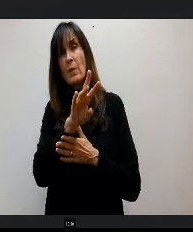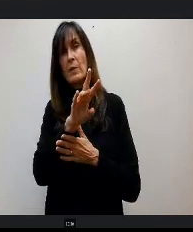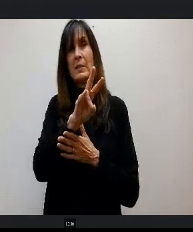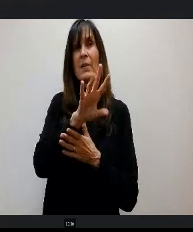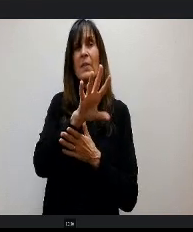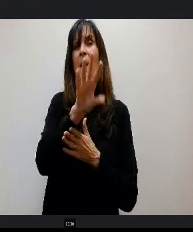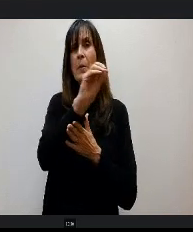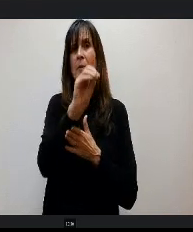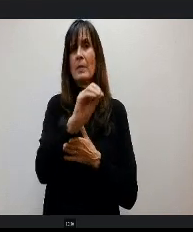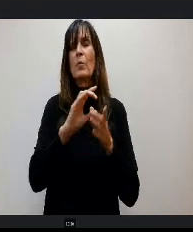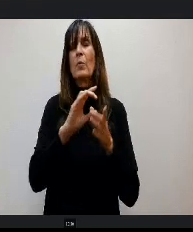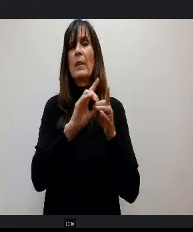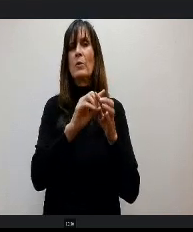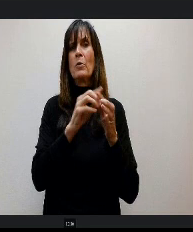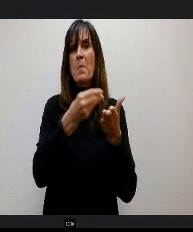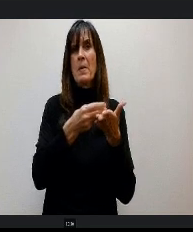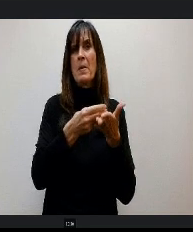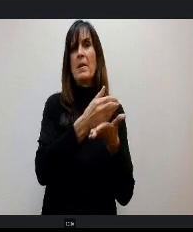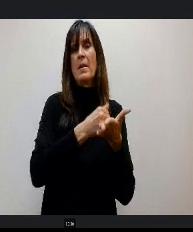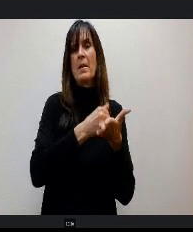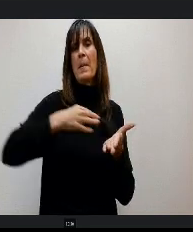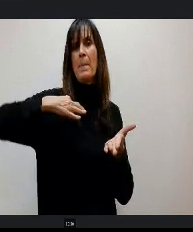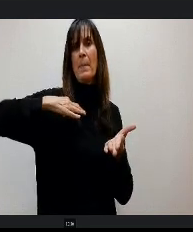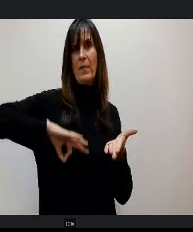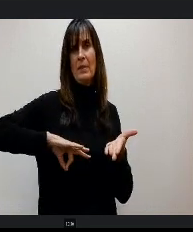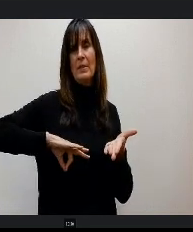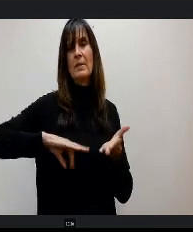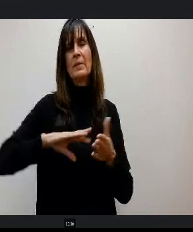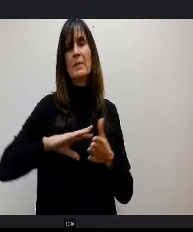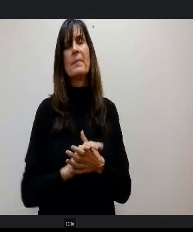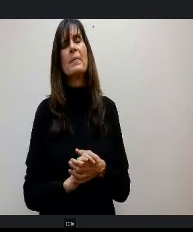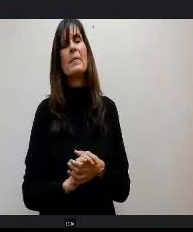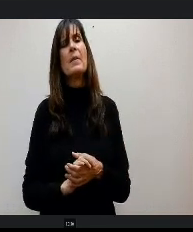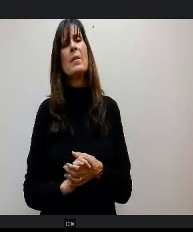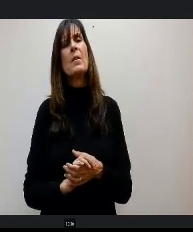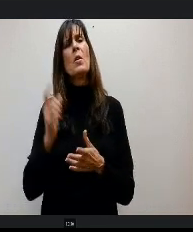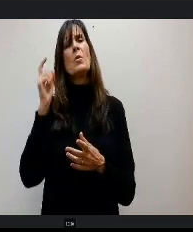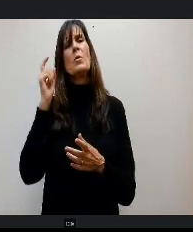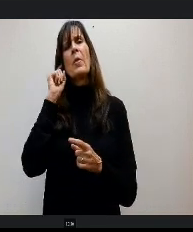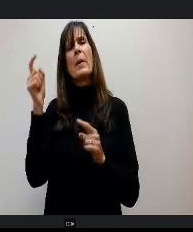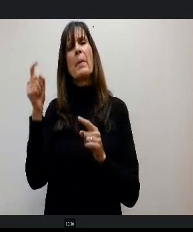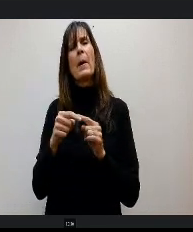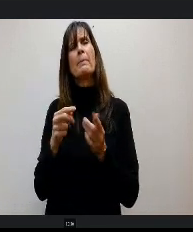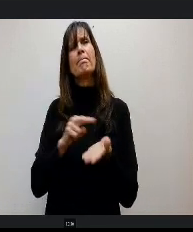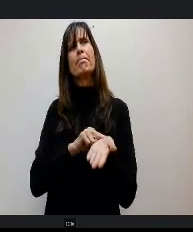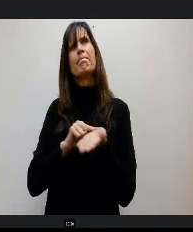benefits. So when we think about the temperature of where we want to land on